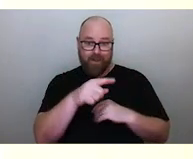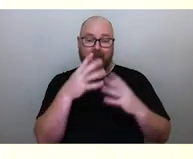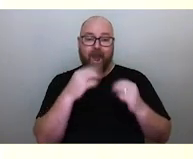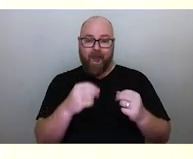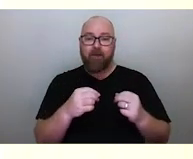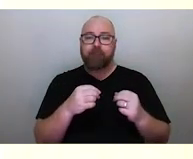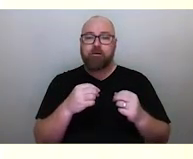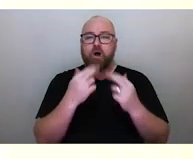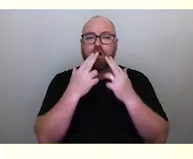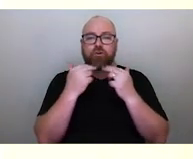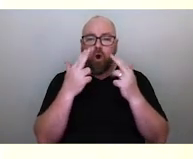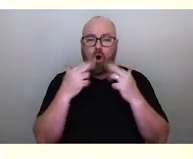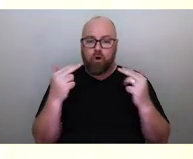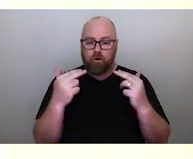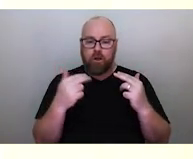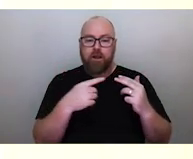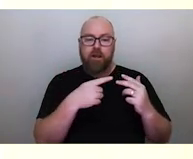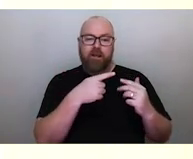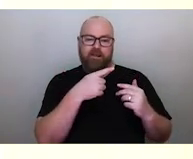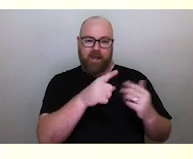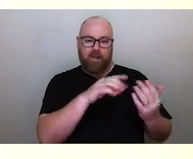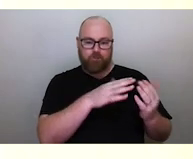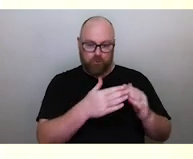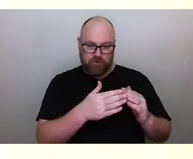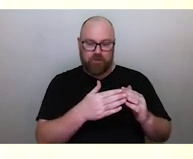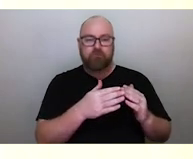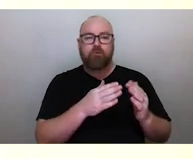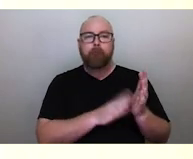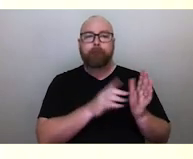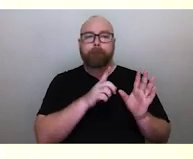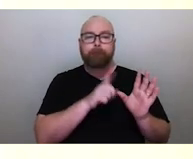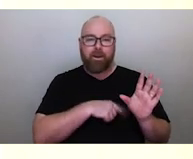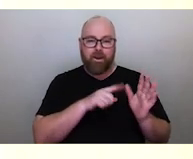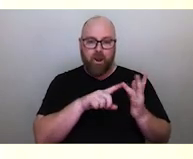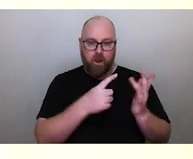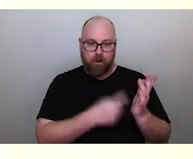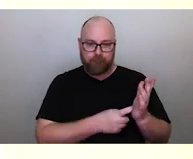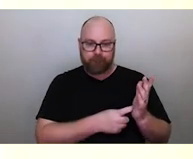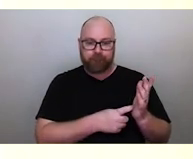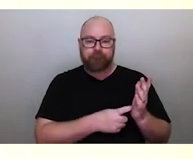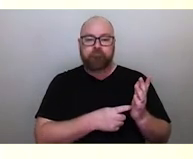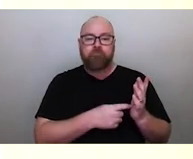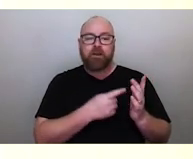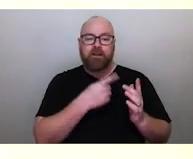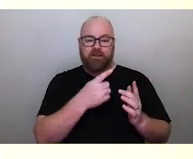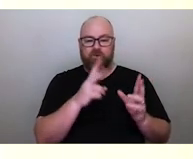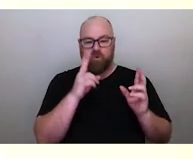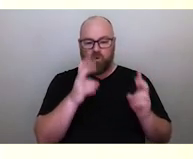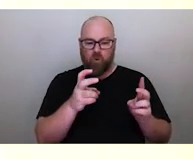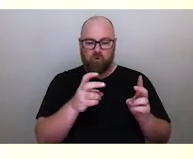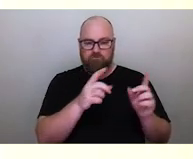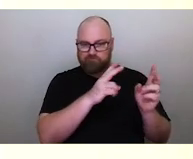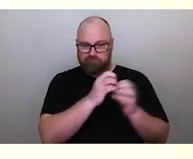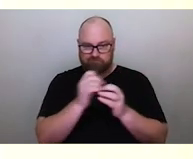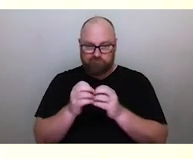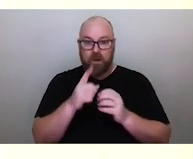was shared to me by the Community of Mer, and it's called (Uer Naskaisreda), which means 'the Twinkling Stars'.